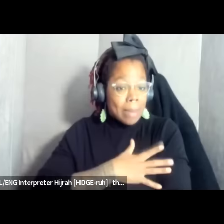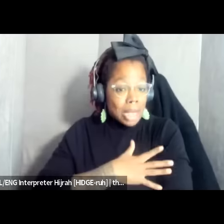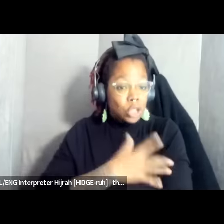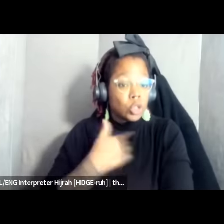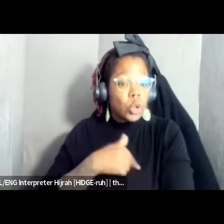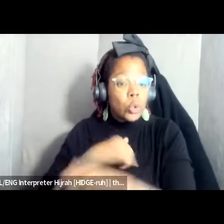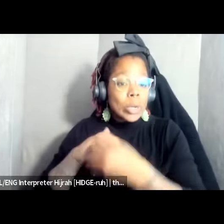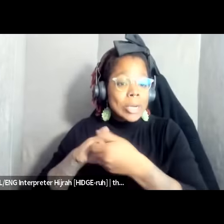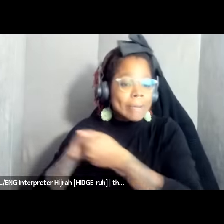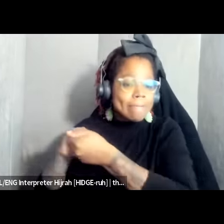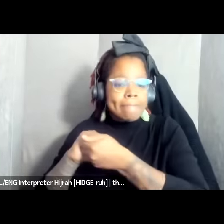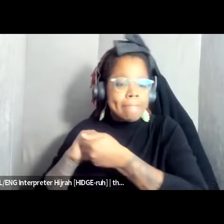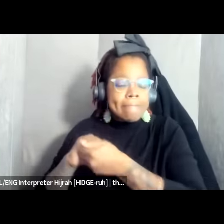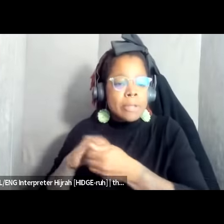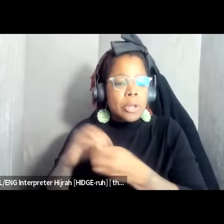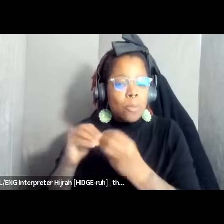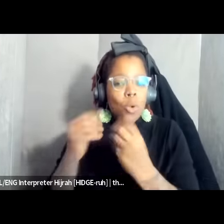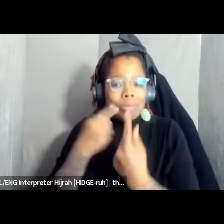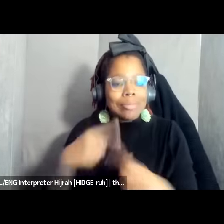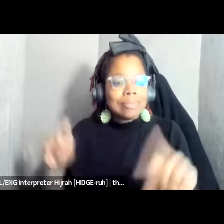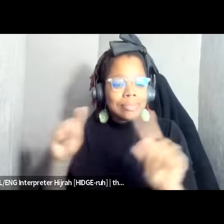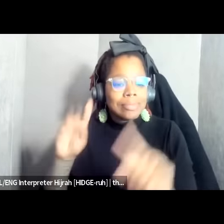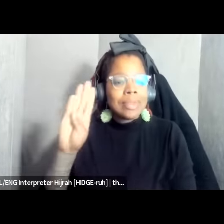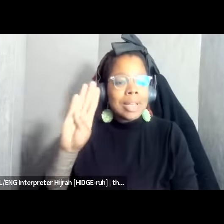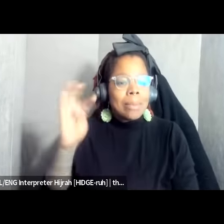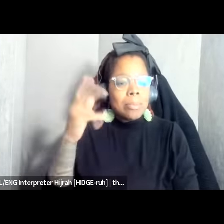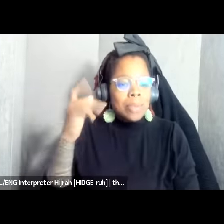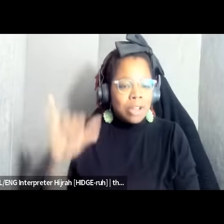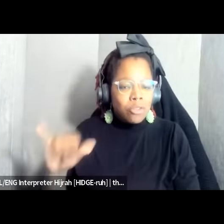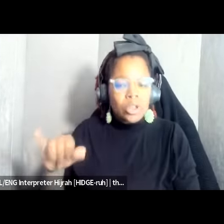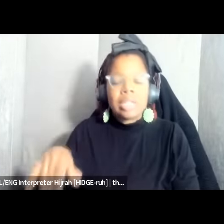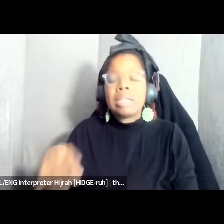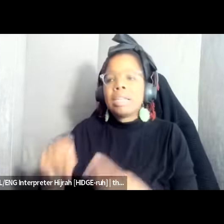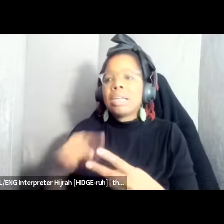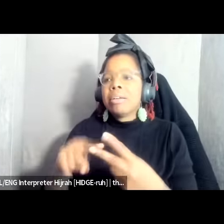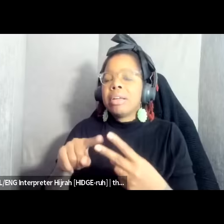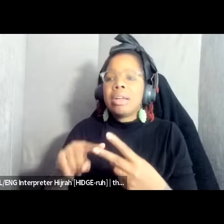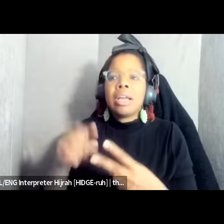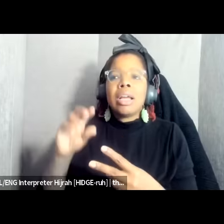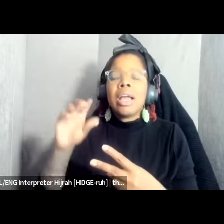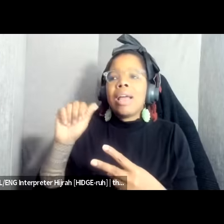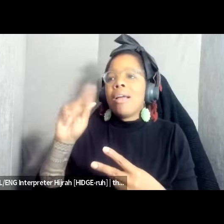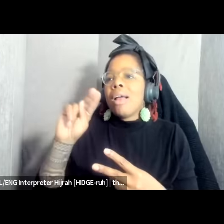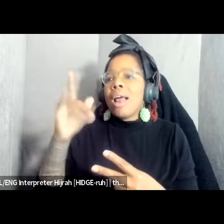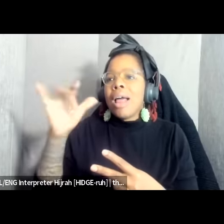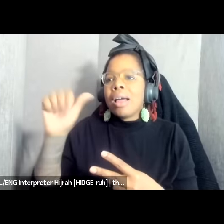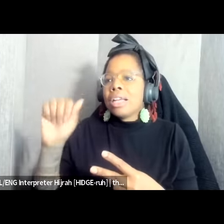effectively Beverly guy shef doall and Gina dent and Angela Davis and primalan nison were all a